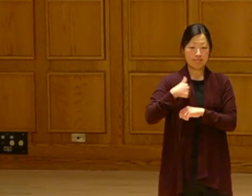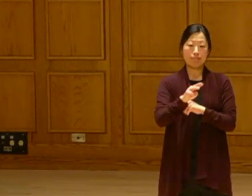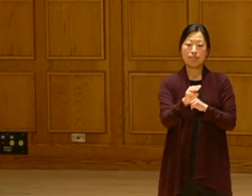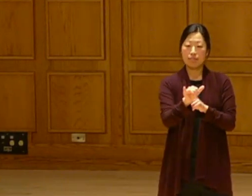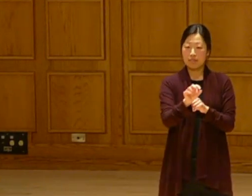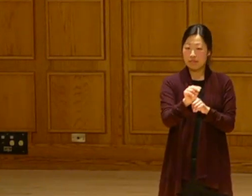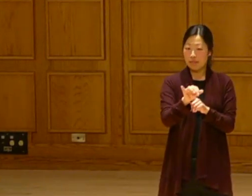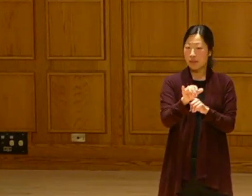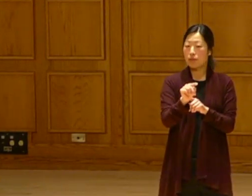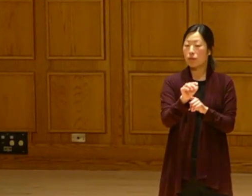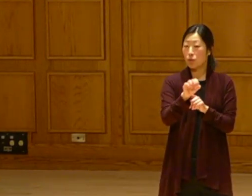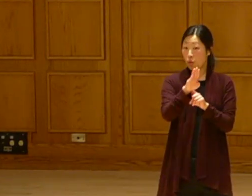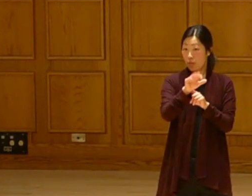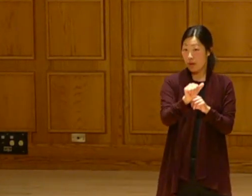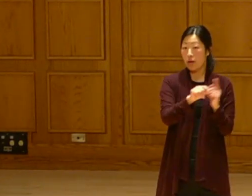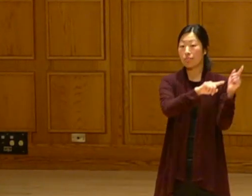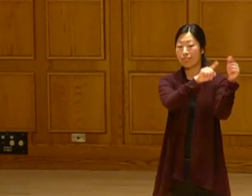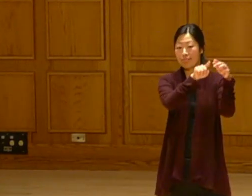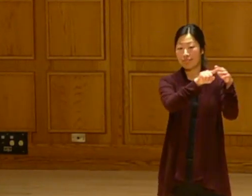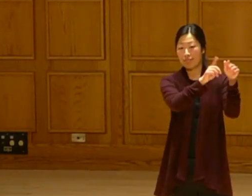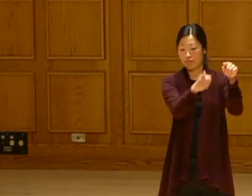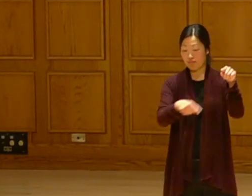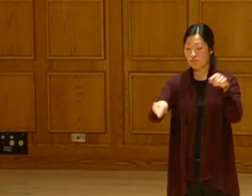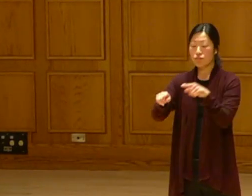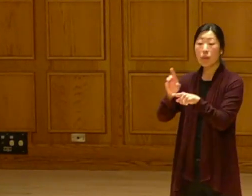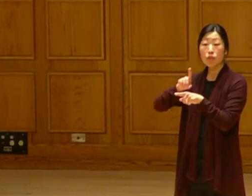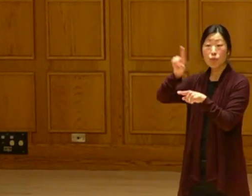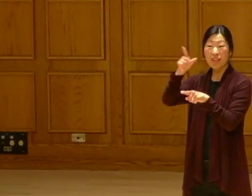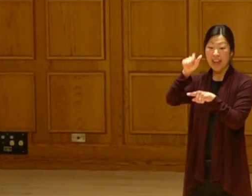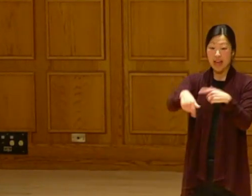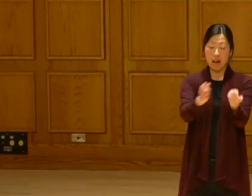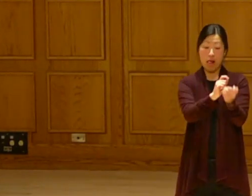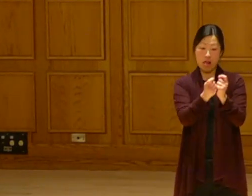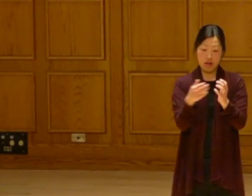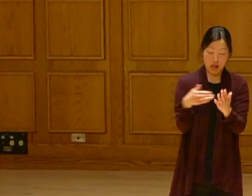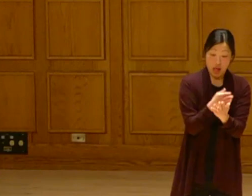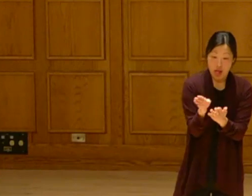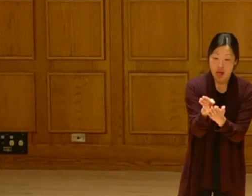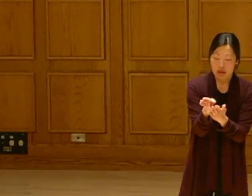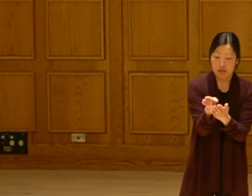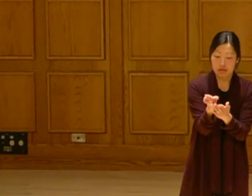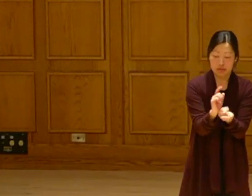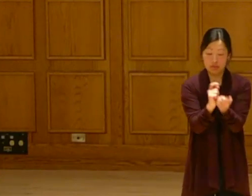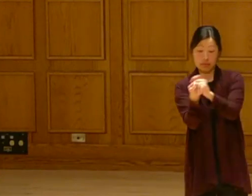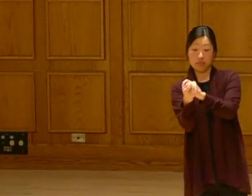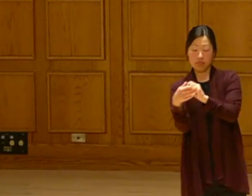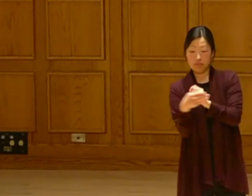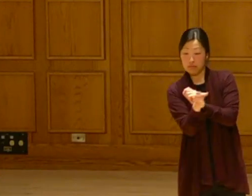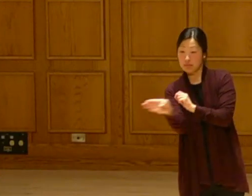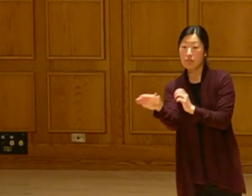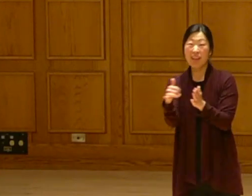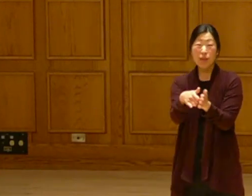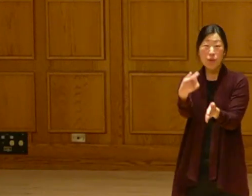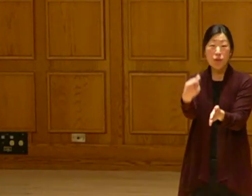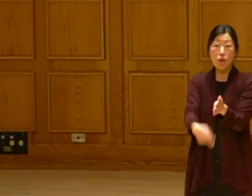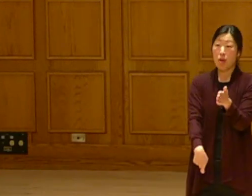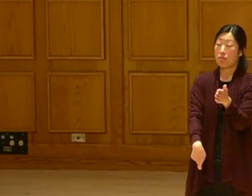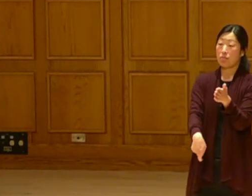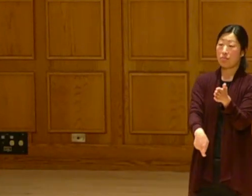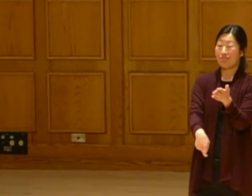Manitoba into Duluth. They were going to have to reroute that line. That was going to cost millions and millions and millions of dollars to the right payers of Minnesota power.